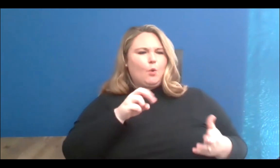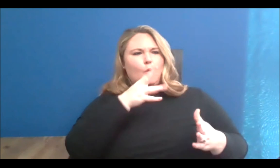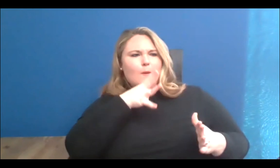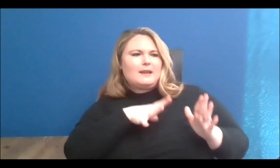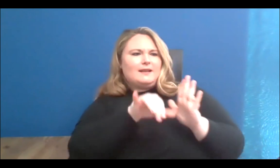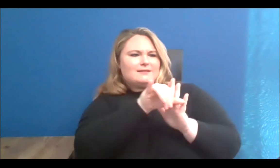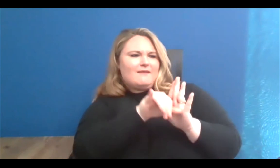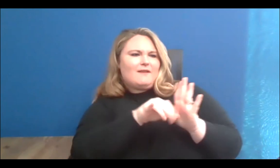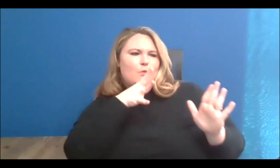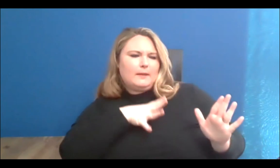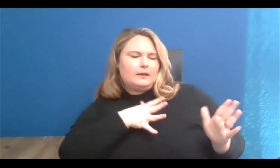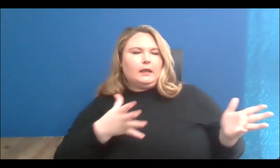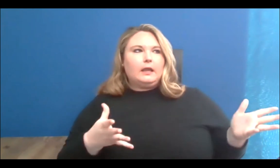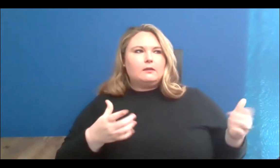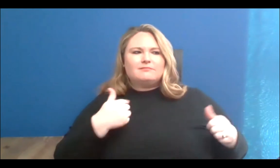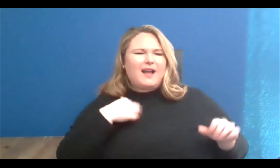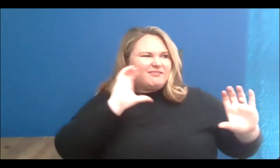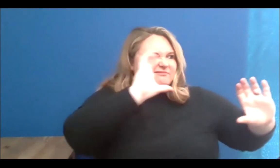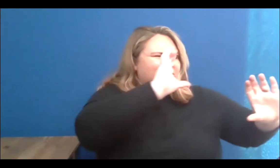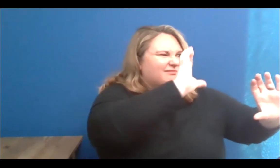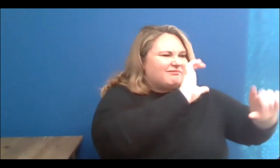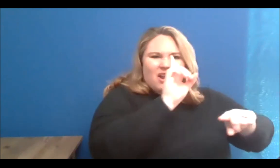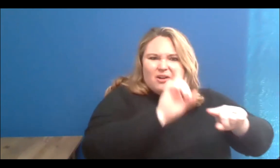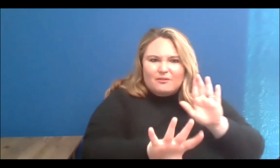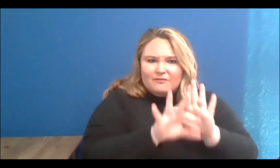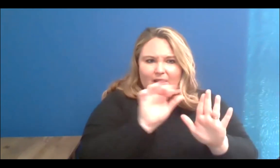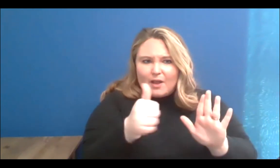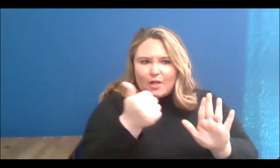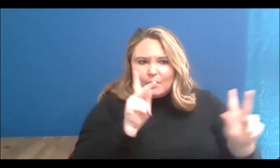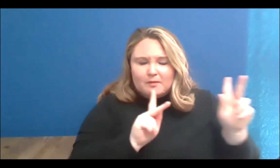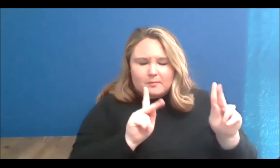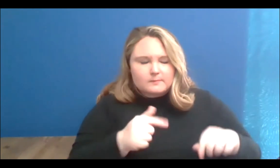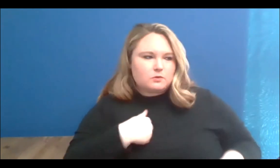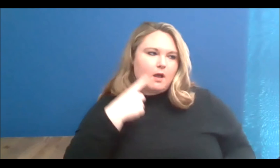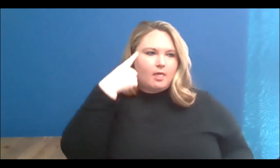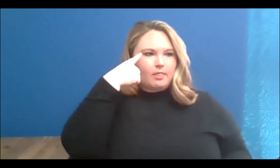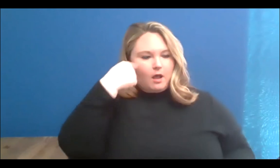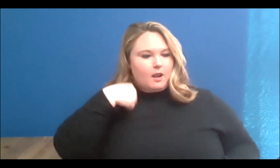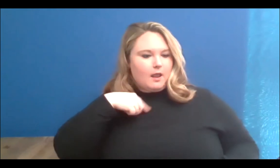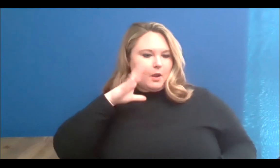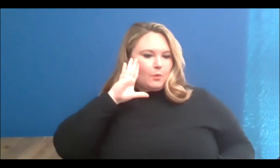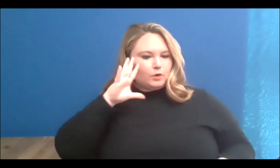find anyone, and I really thought that I would just add myself to a collective or